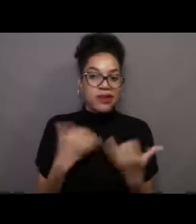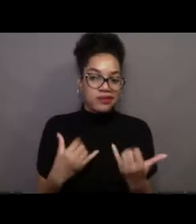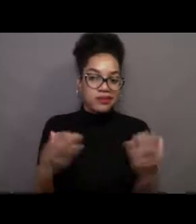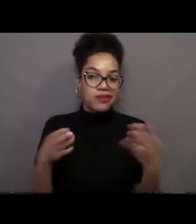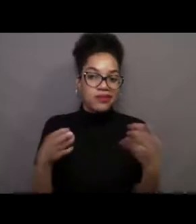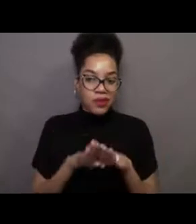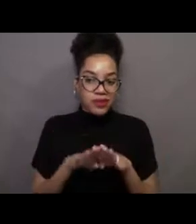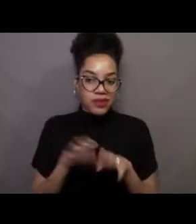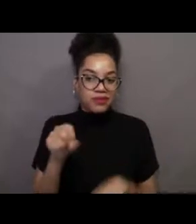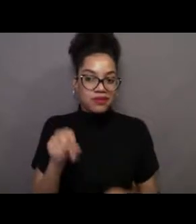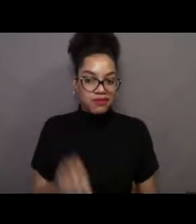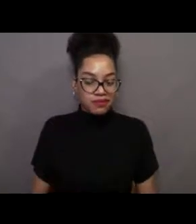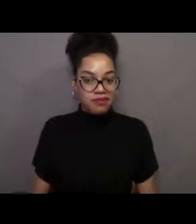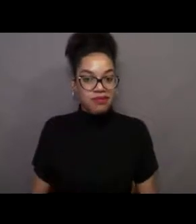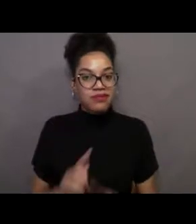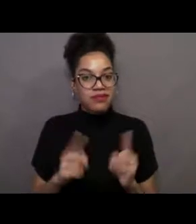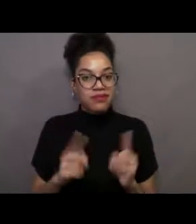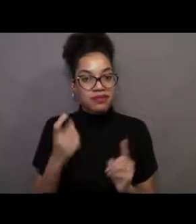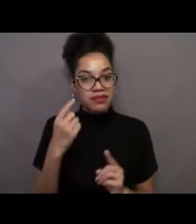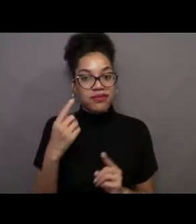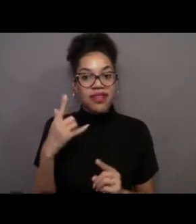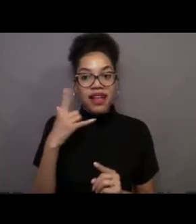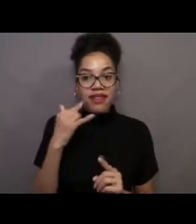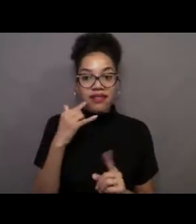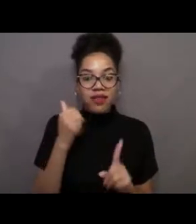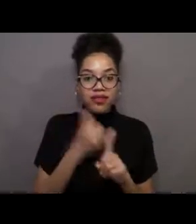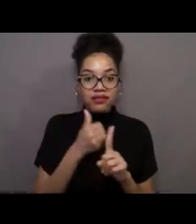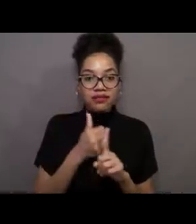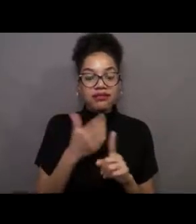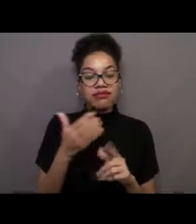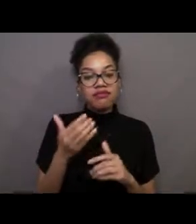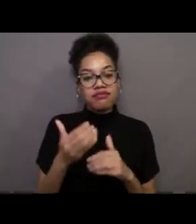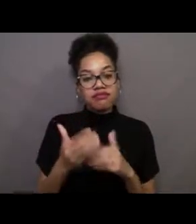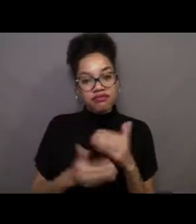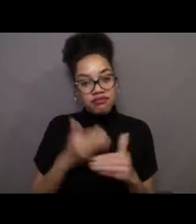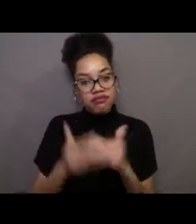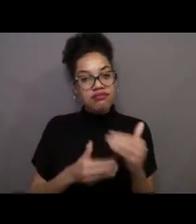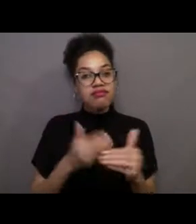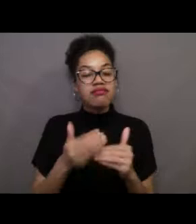although California is progressing into a better state of starting to reopen things,